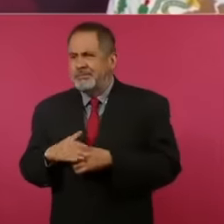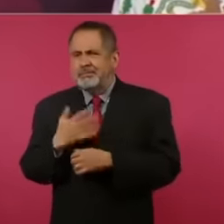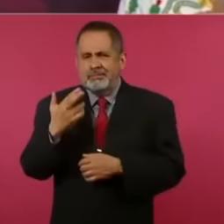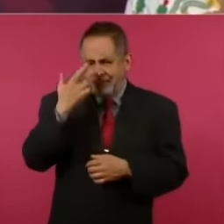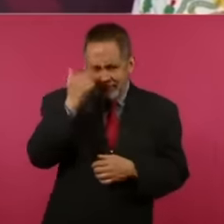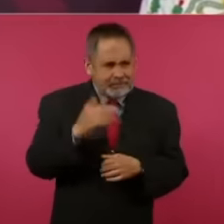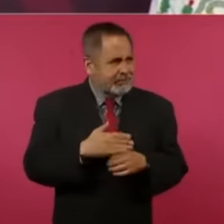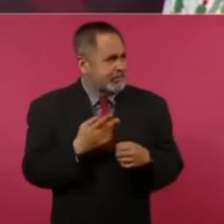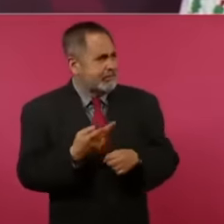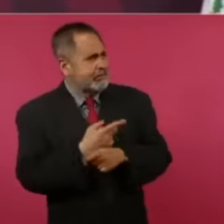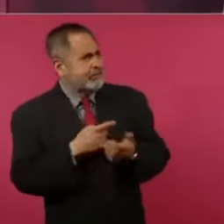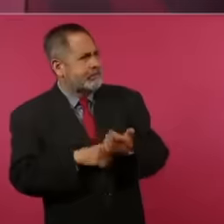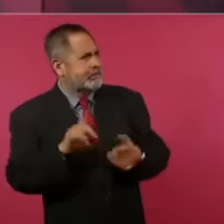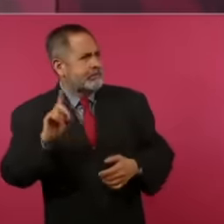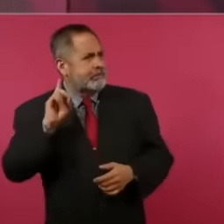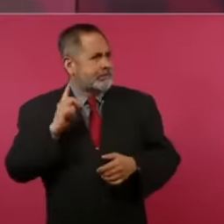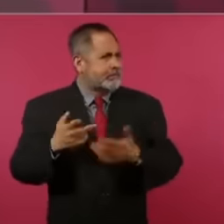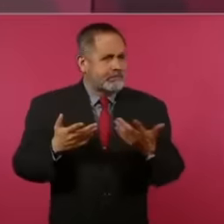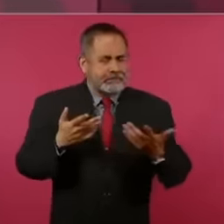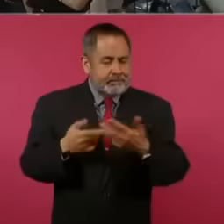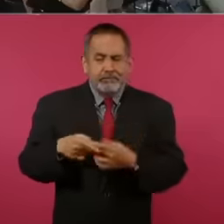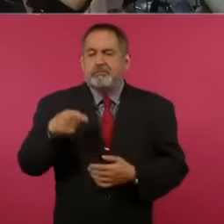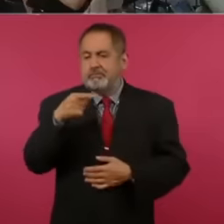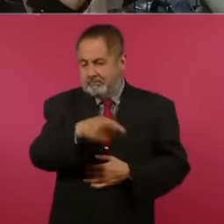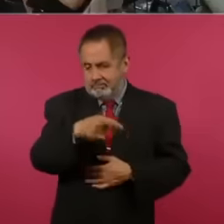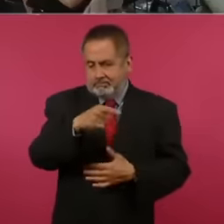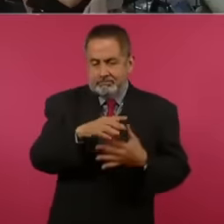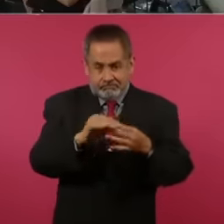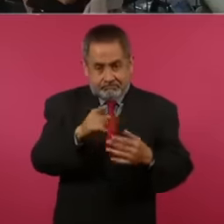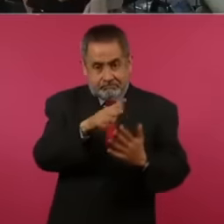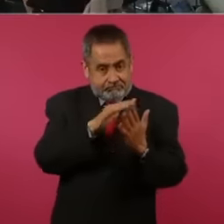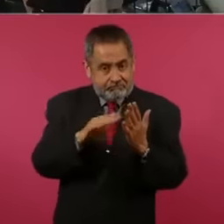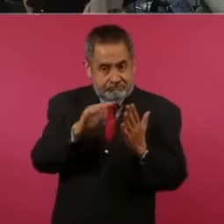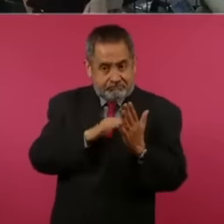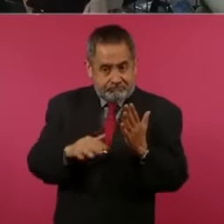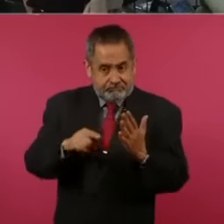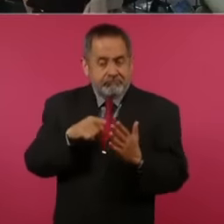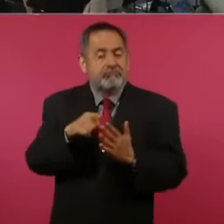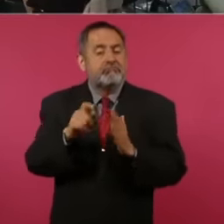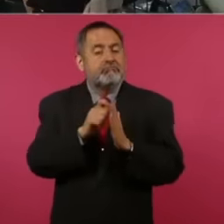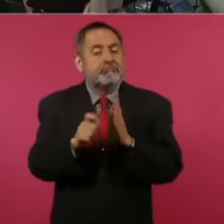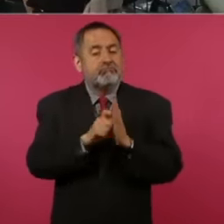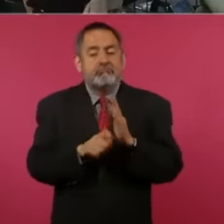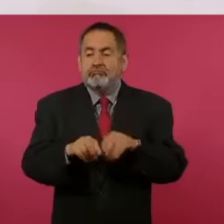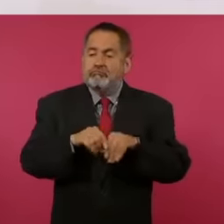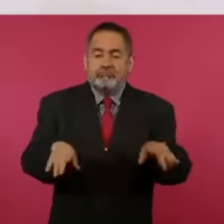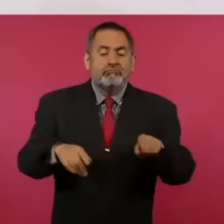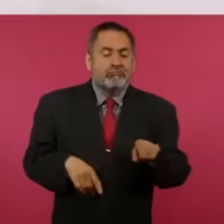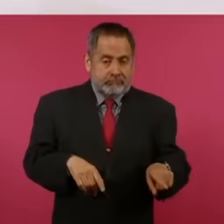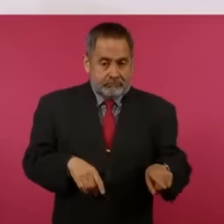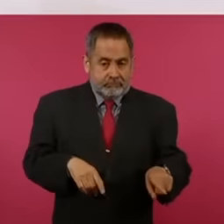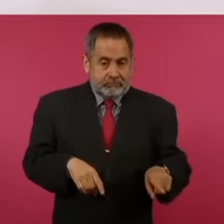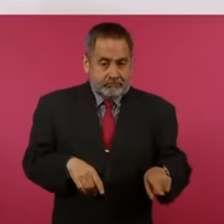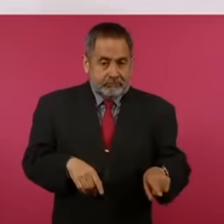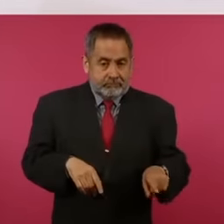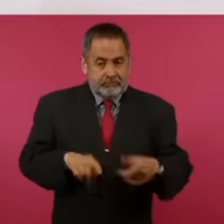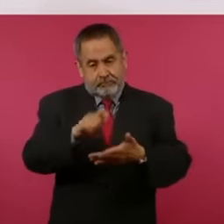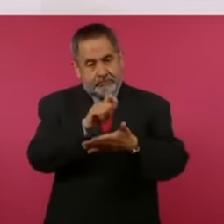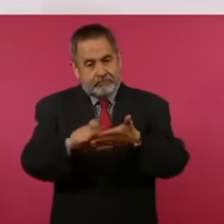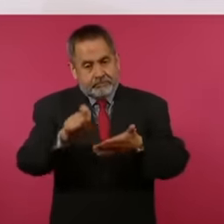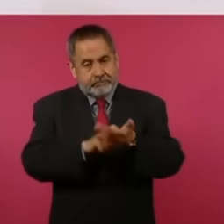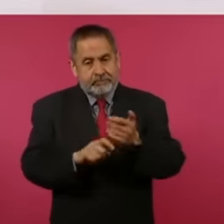What happened on Sunday I recommend that you read the article that